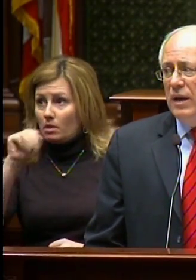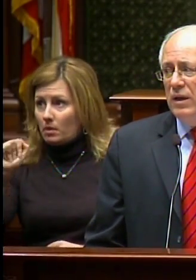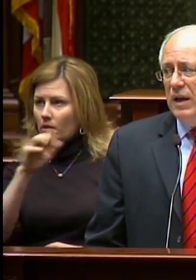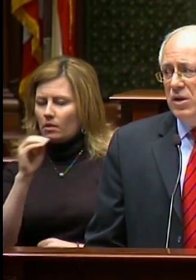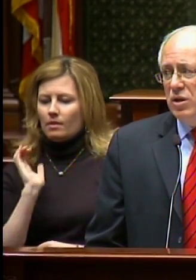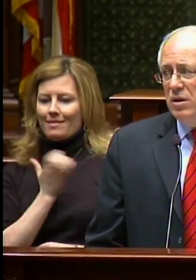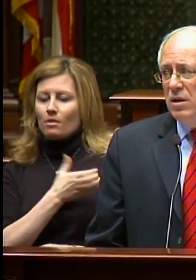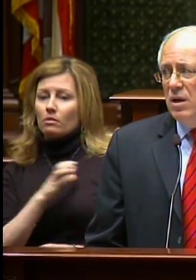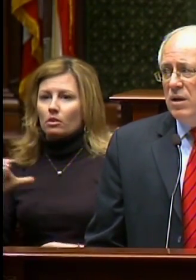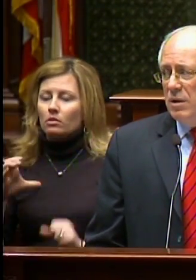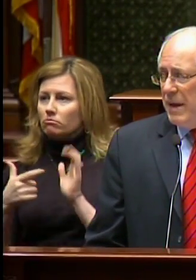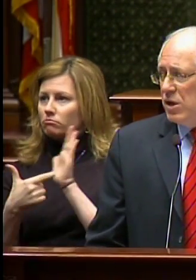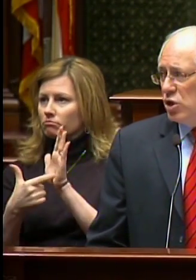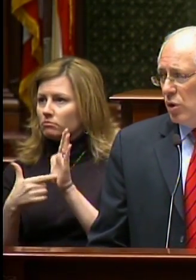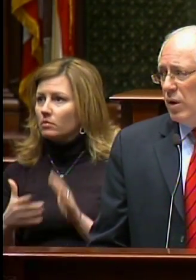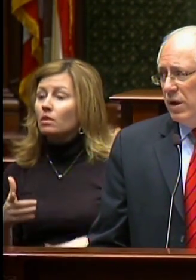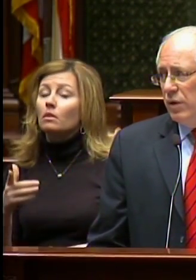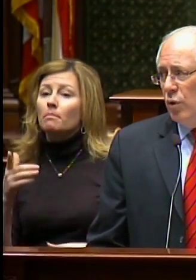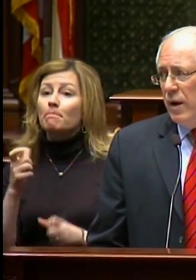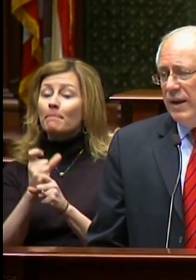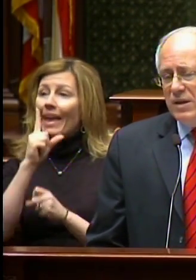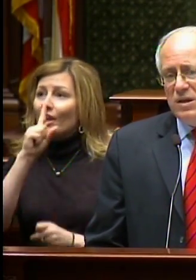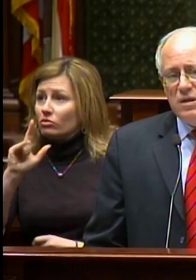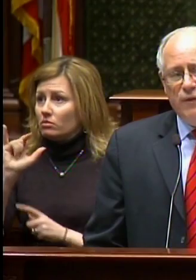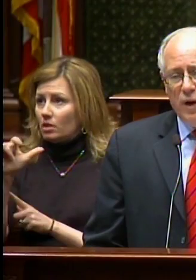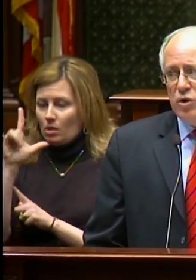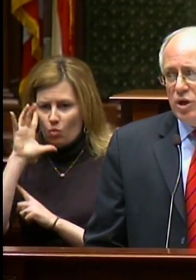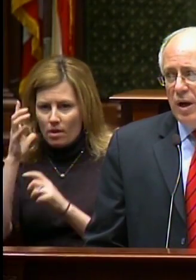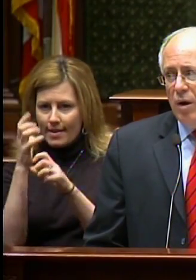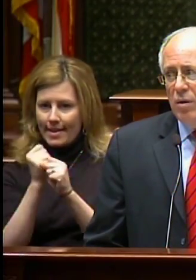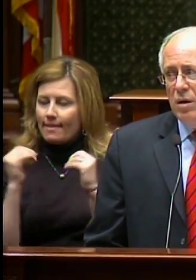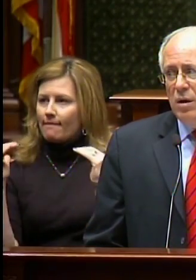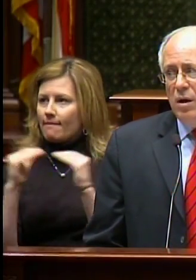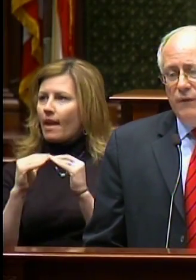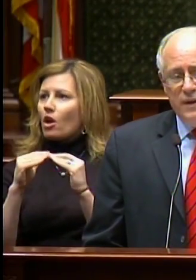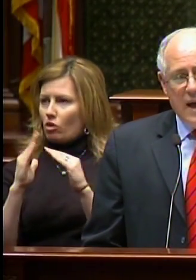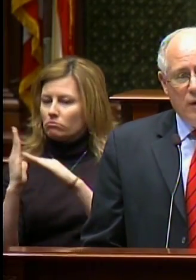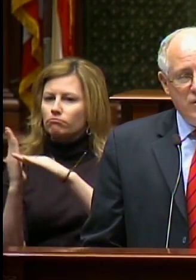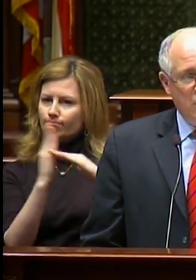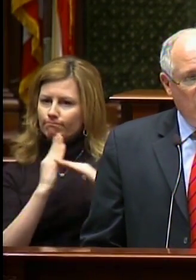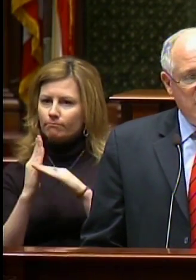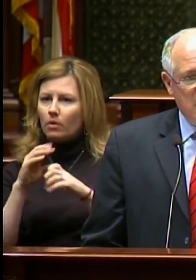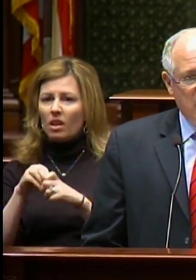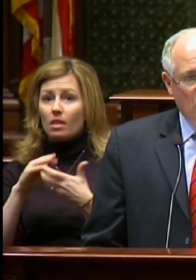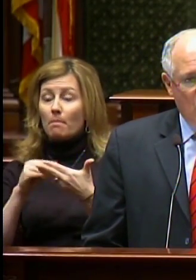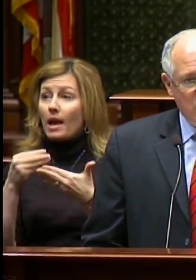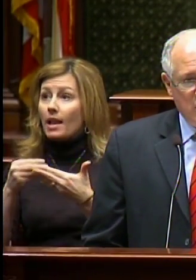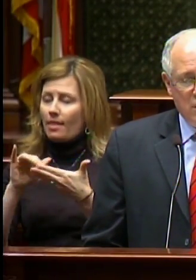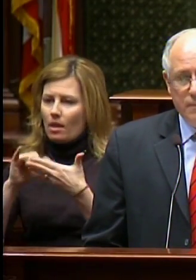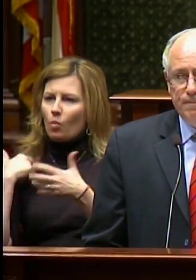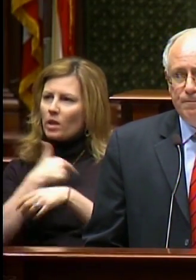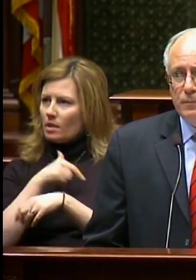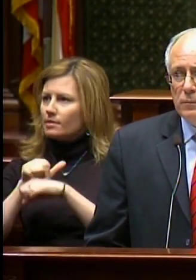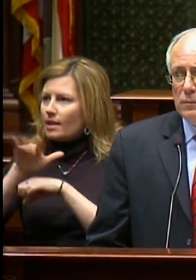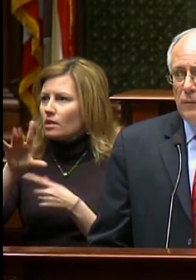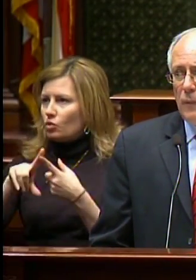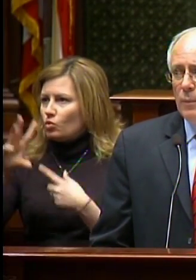delegation to make sure Illinois gets its fair share of the dollars we send to Washington.